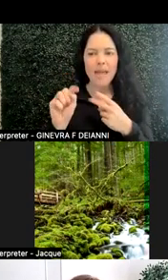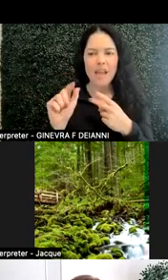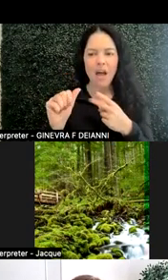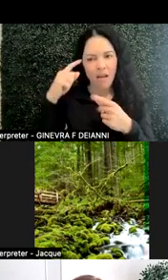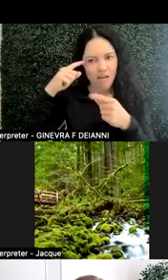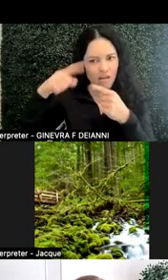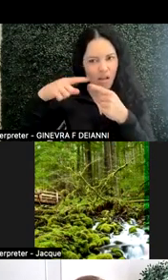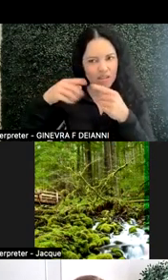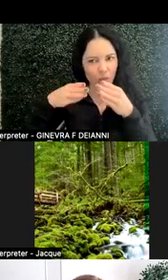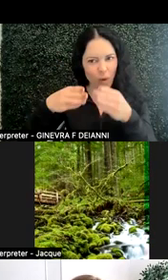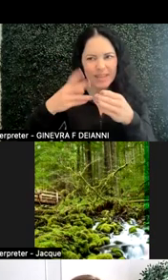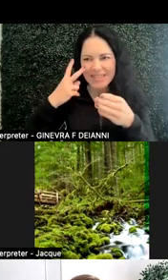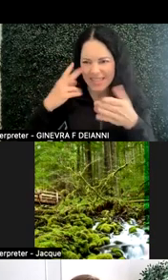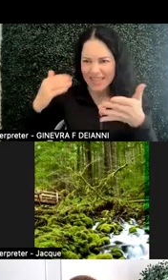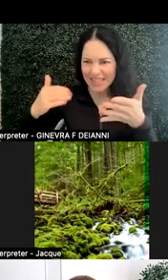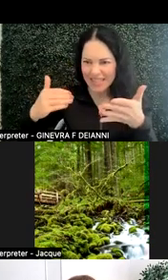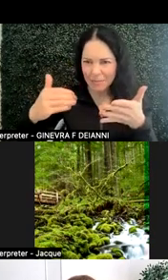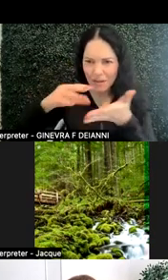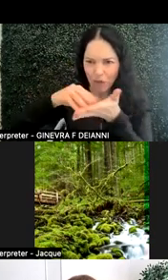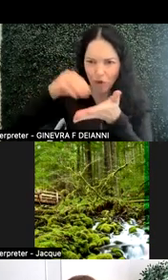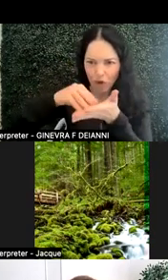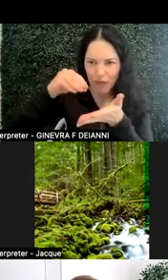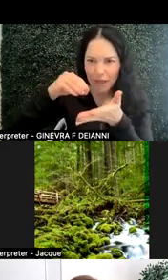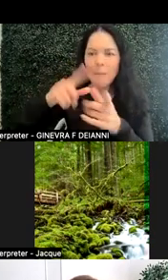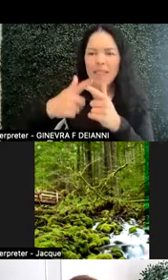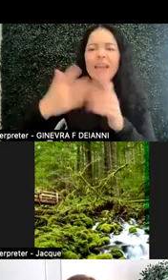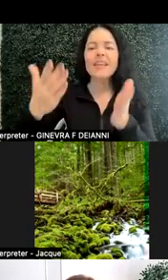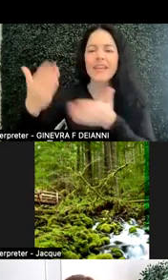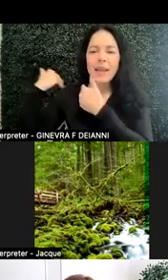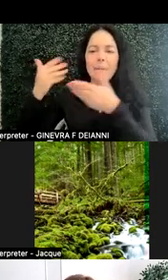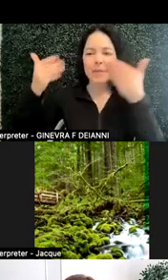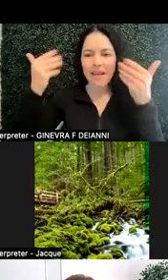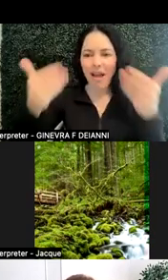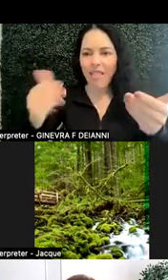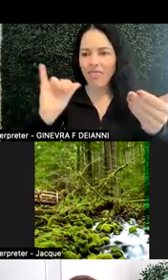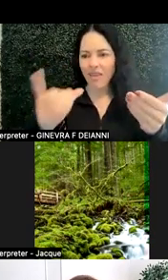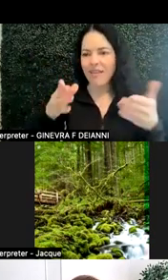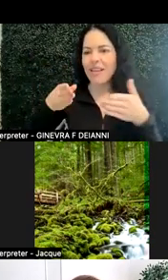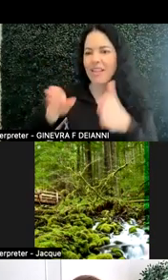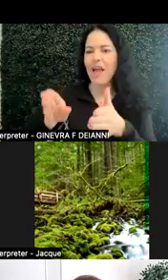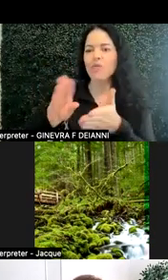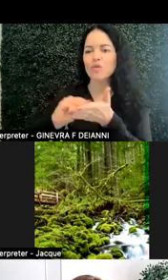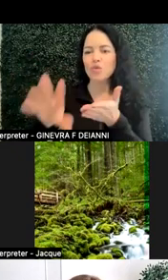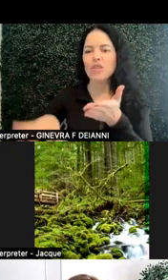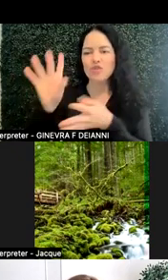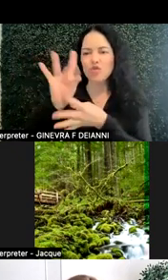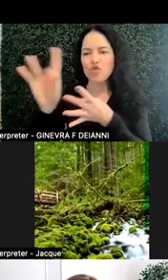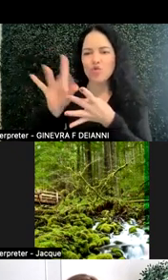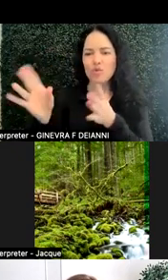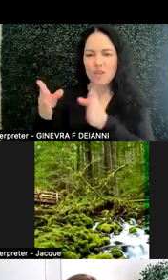those steps of learning are, but then get beyond it and allow students to choose their path to what they're